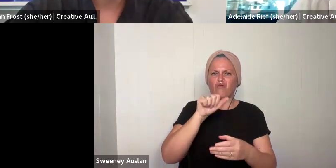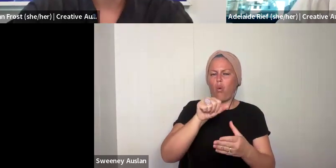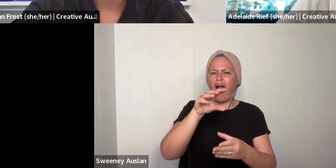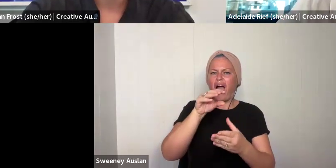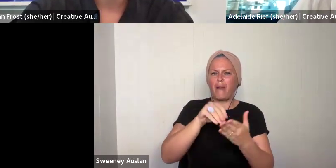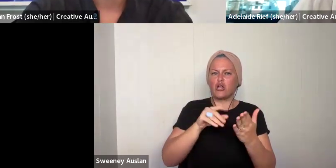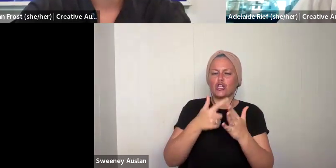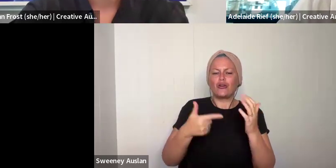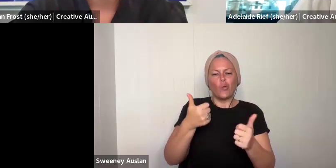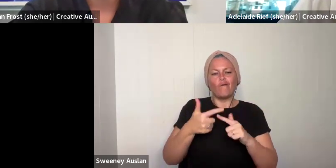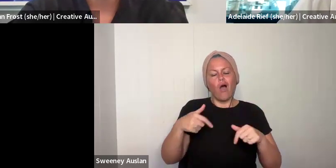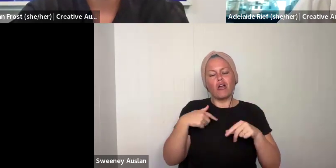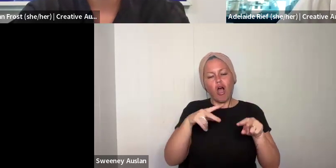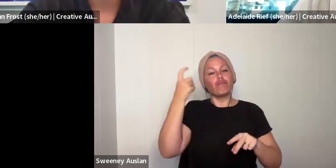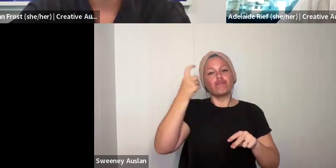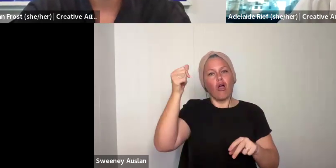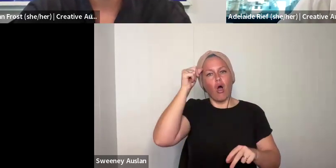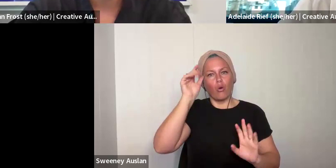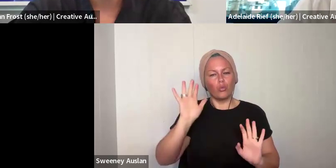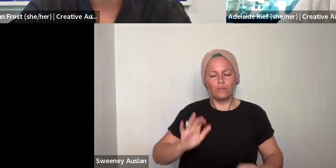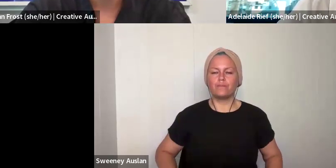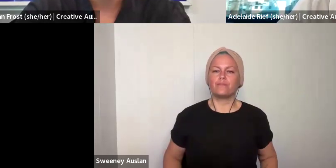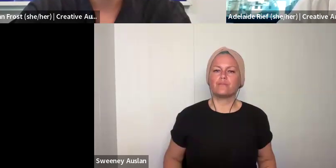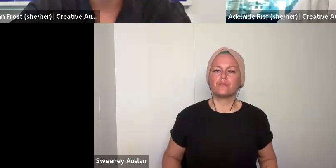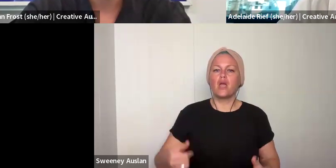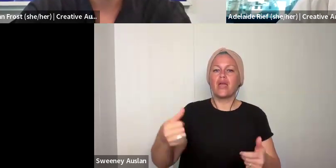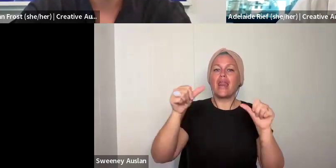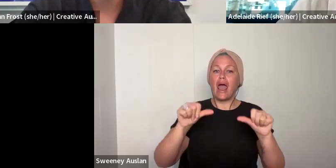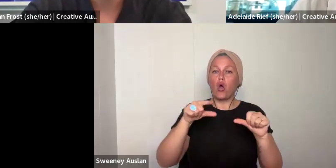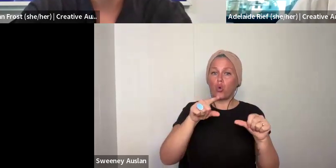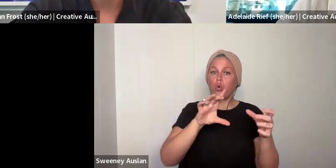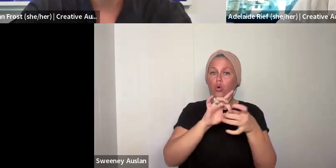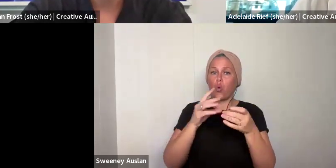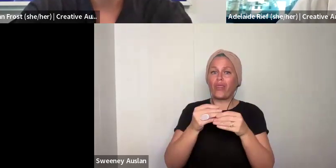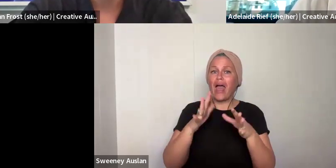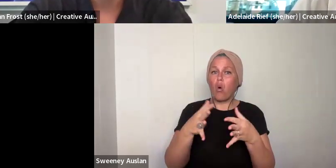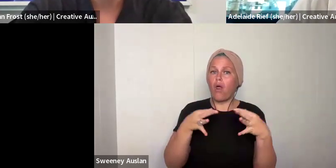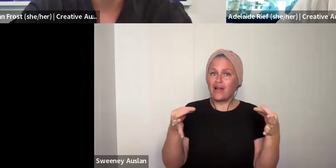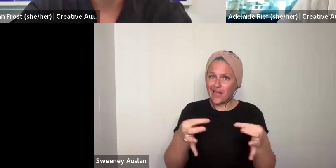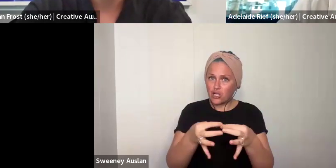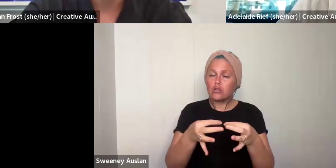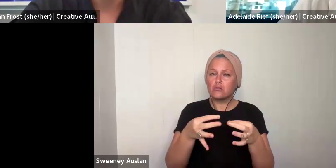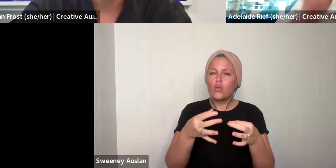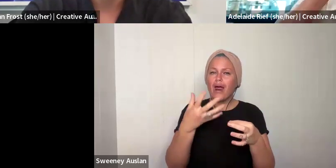you have applied to Creative Australia before. It has no bearing on the competitiveness of application. It is just